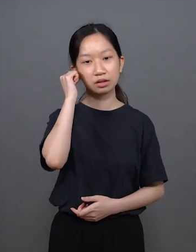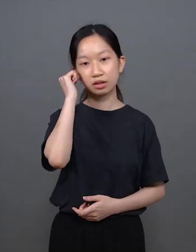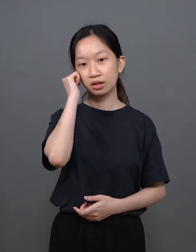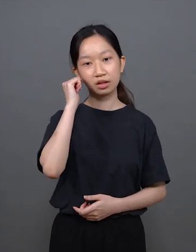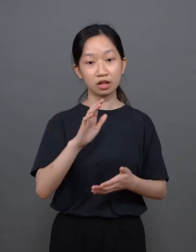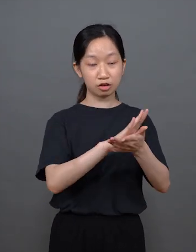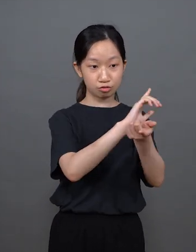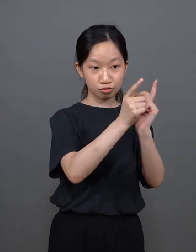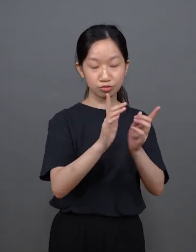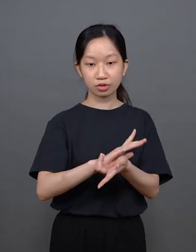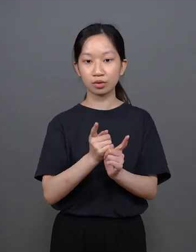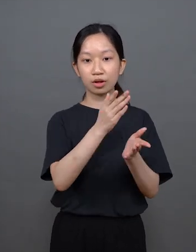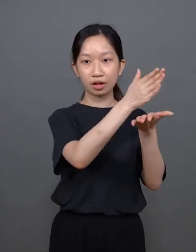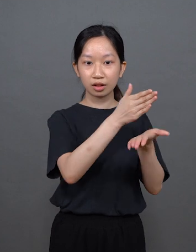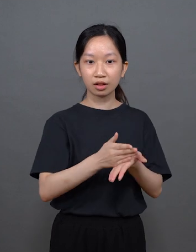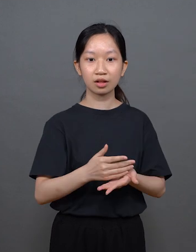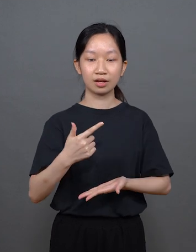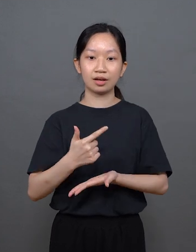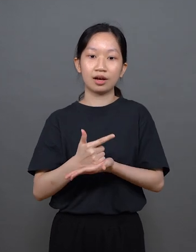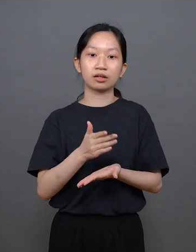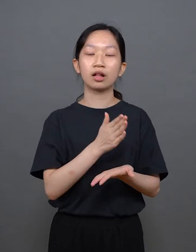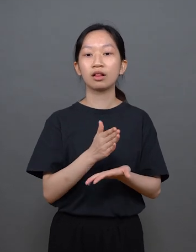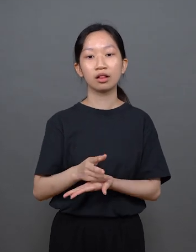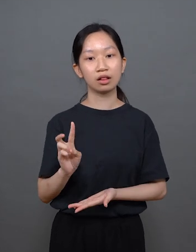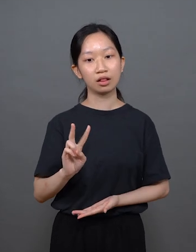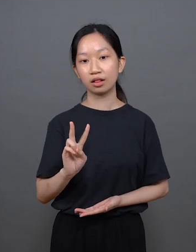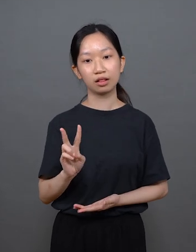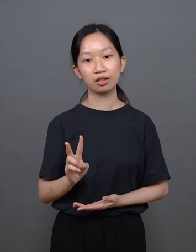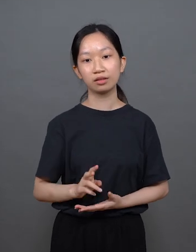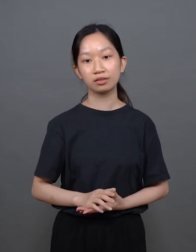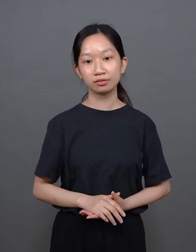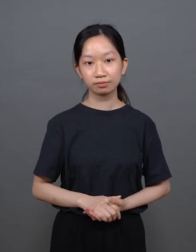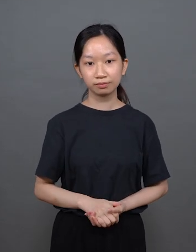What’s certain is that we’ve been expressing our own values in our respective times